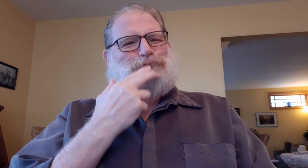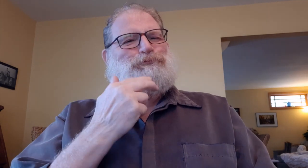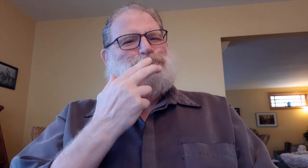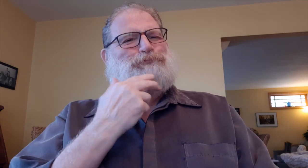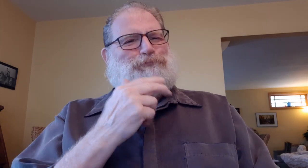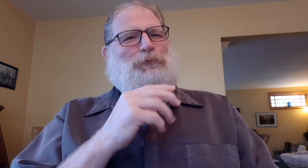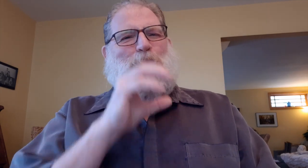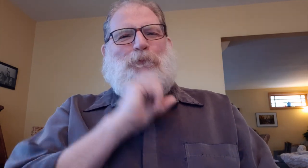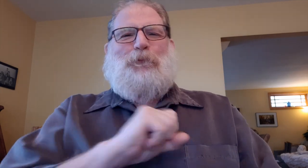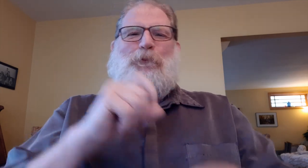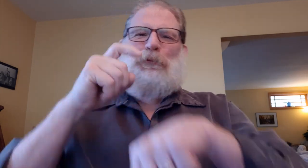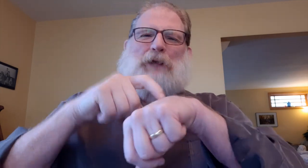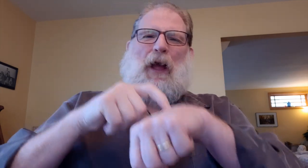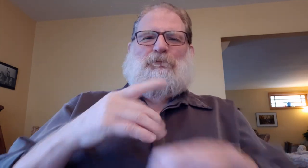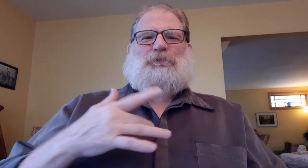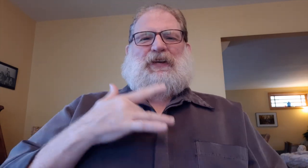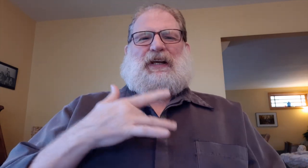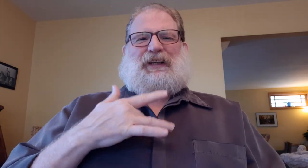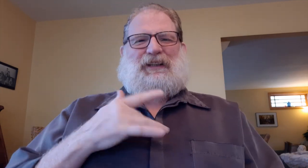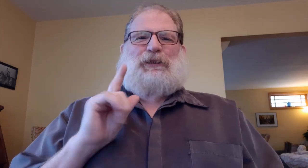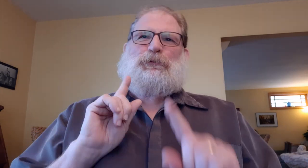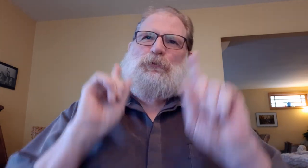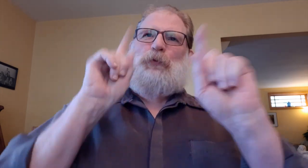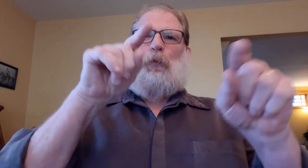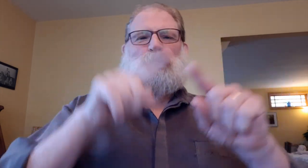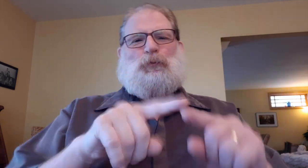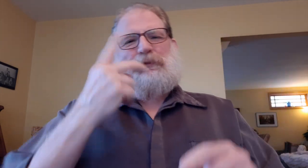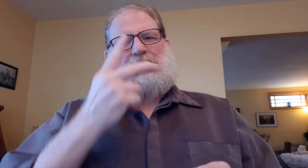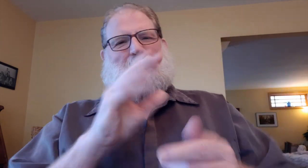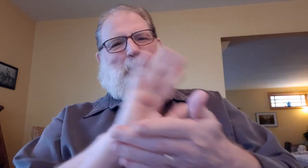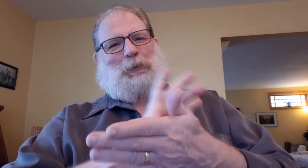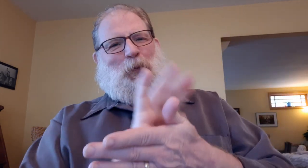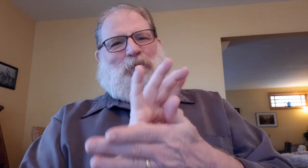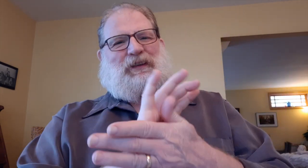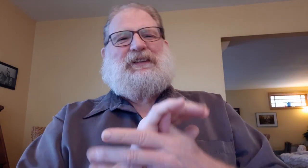Old times feeling.